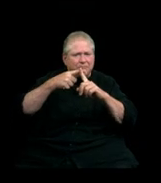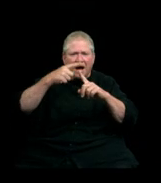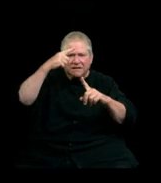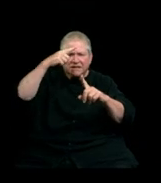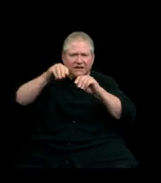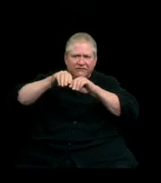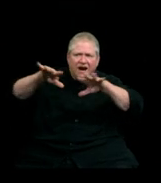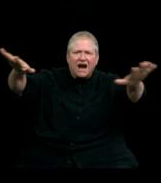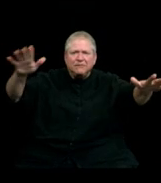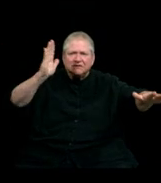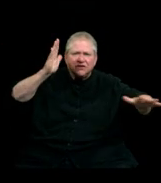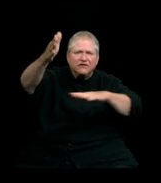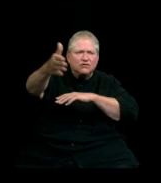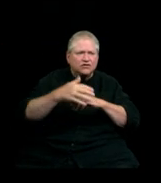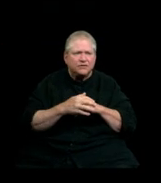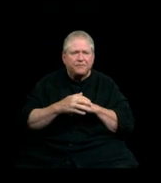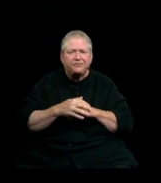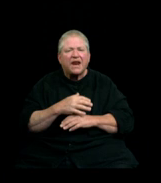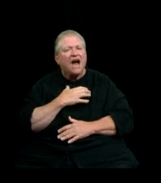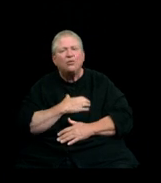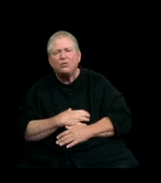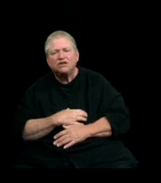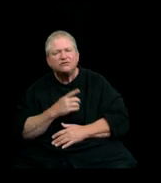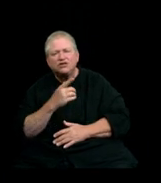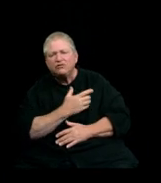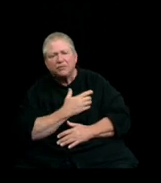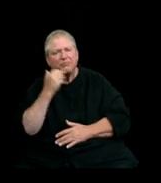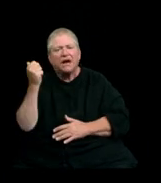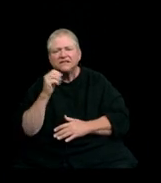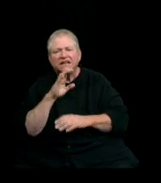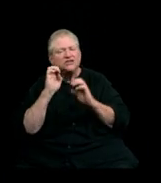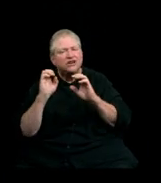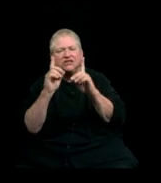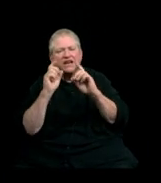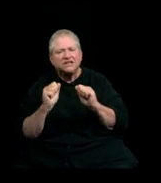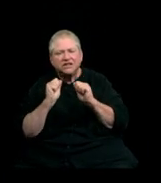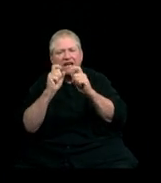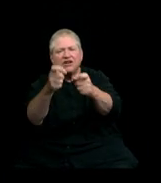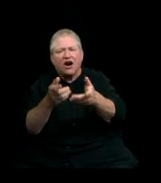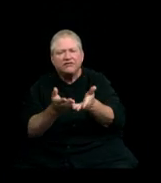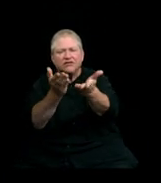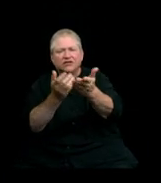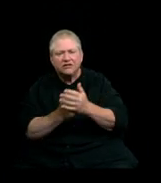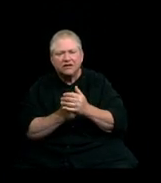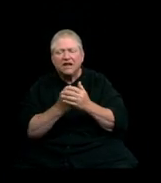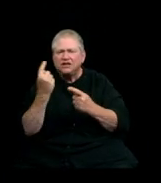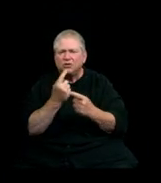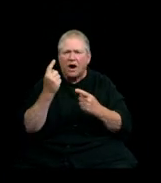I wish for you all the very best that your education can offer which is this: to always be skeptical and curious,